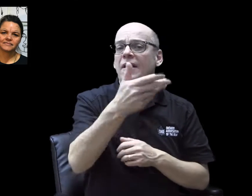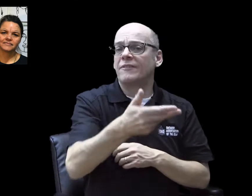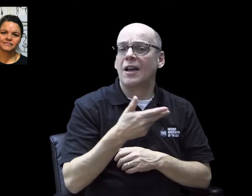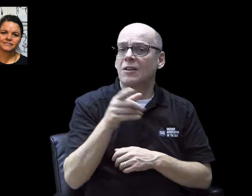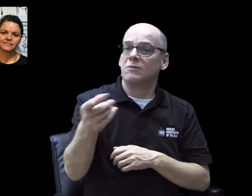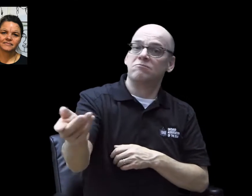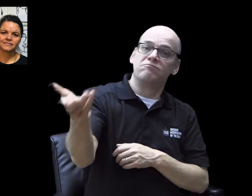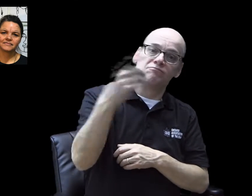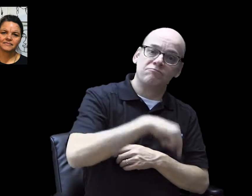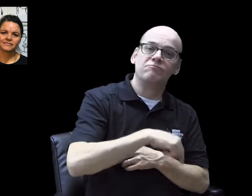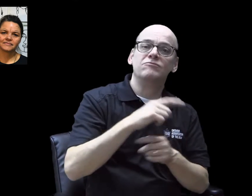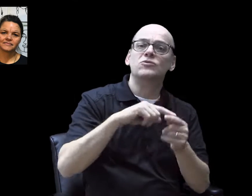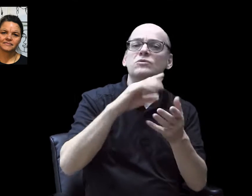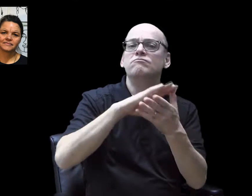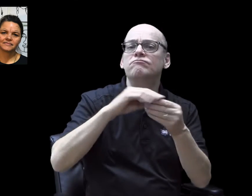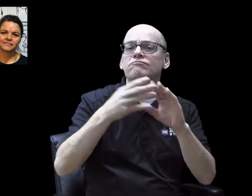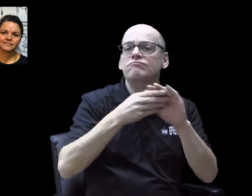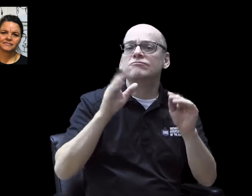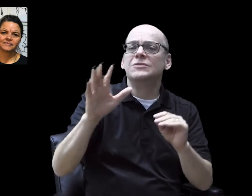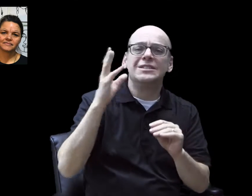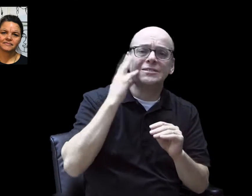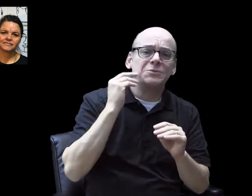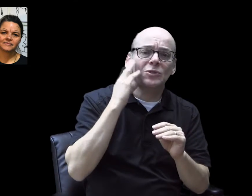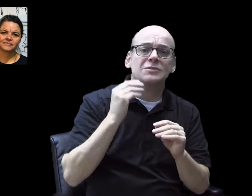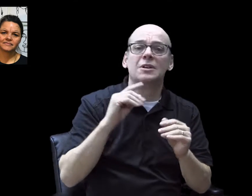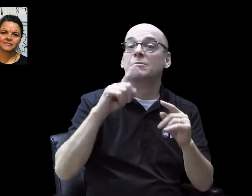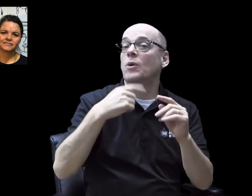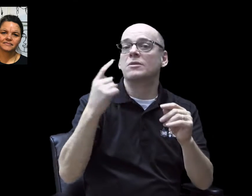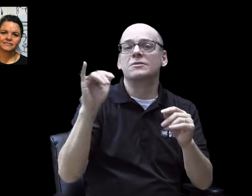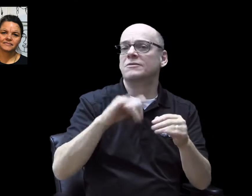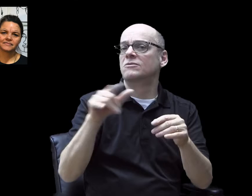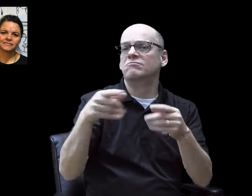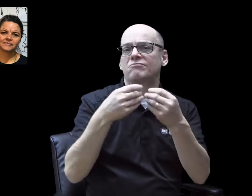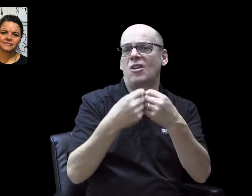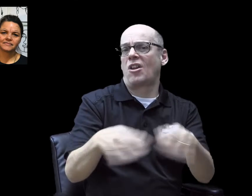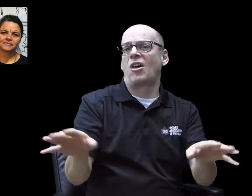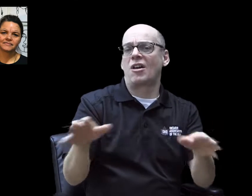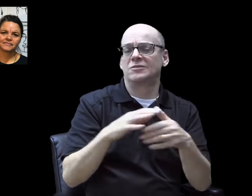Lost Together invites you to share a story about something you’ve lost.